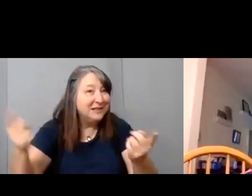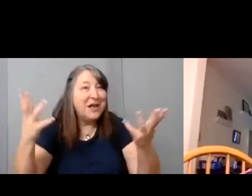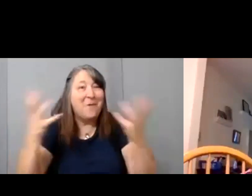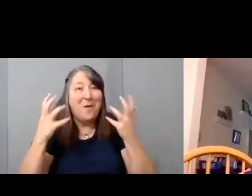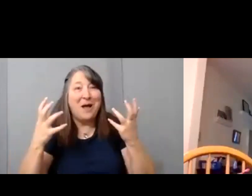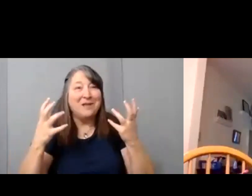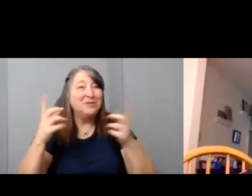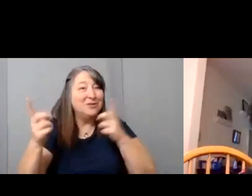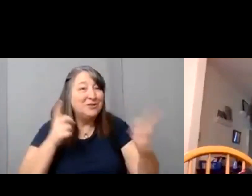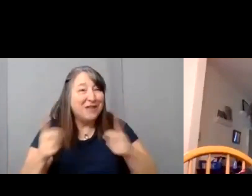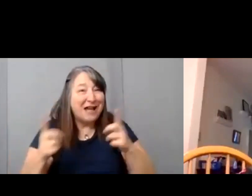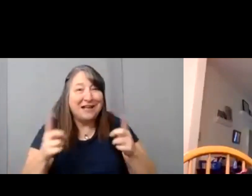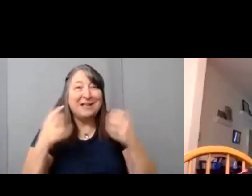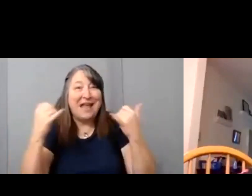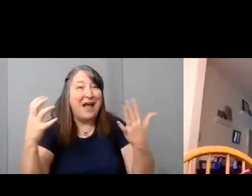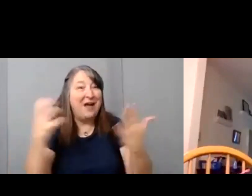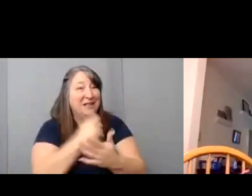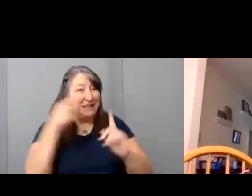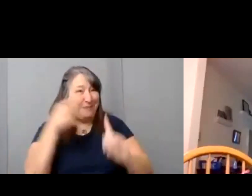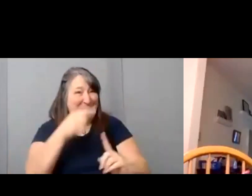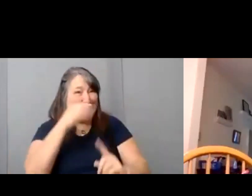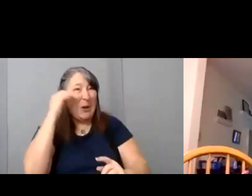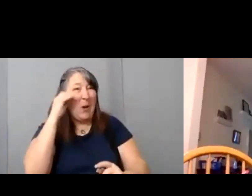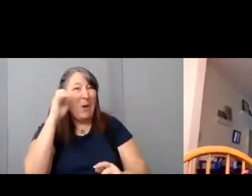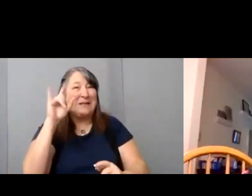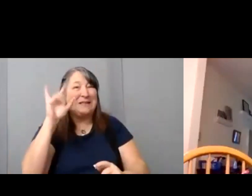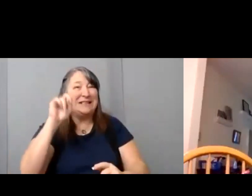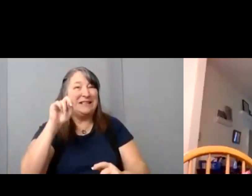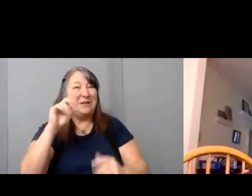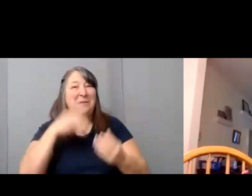And my number one advice would be